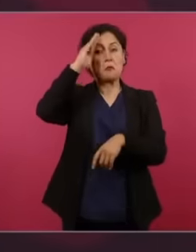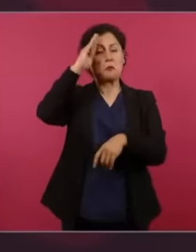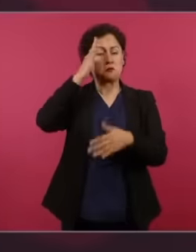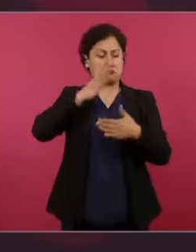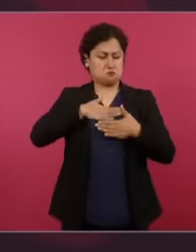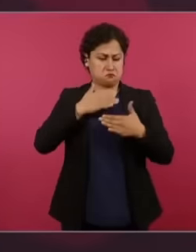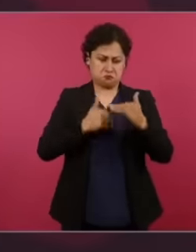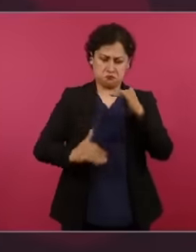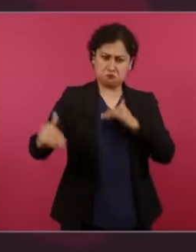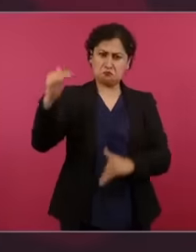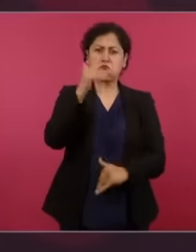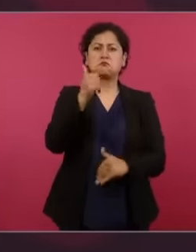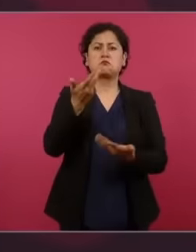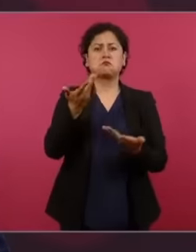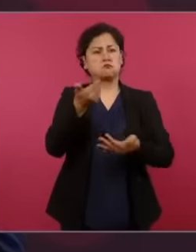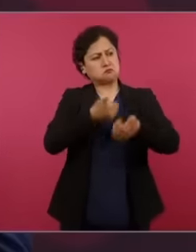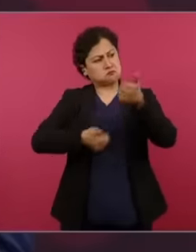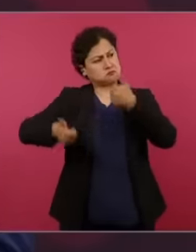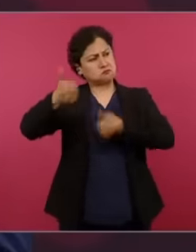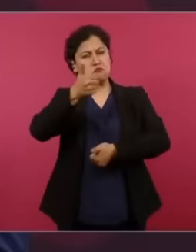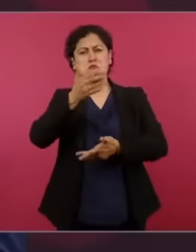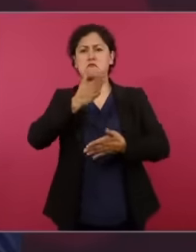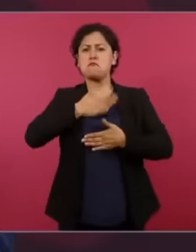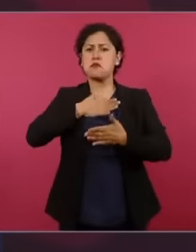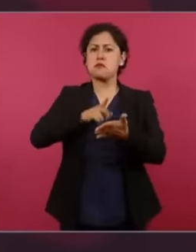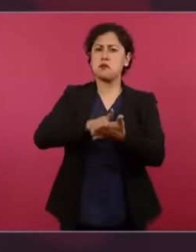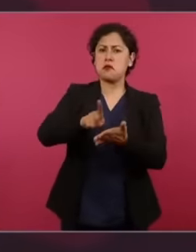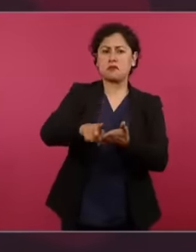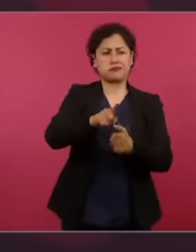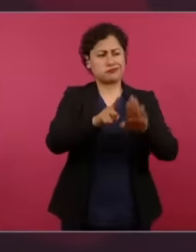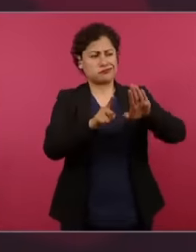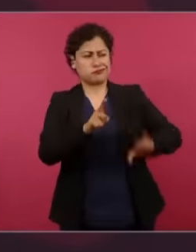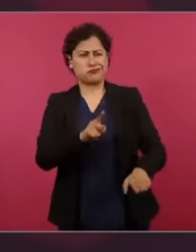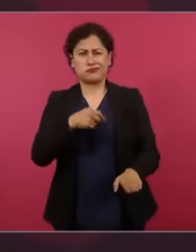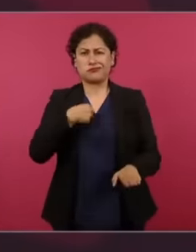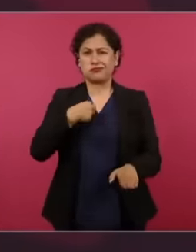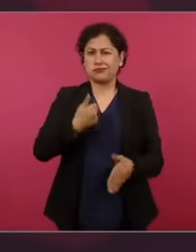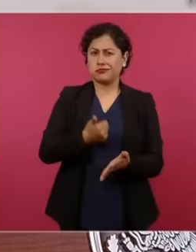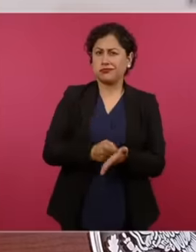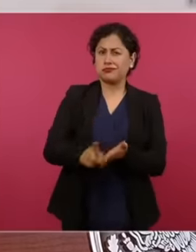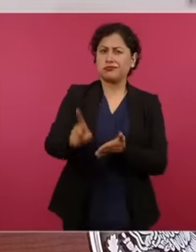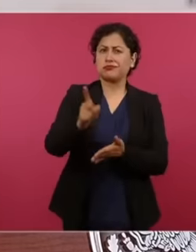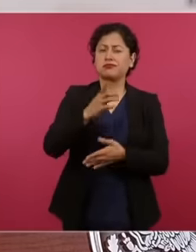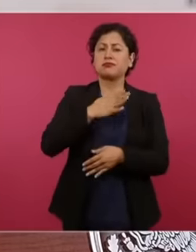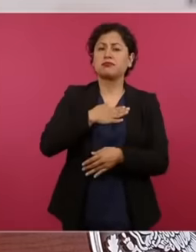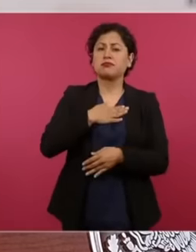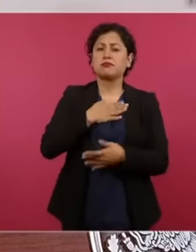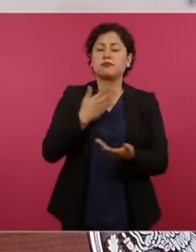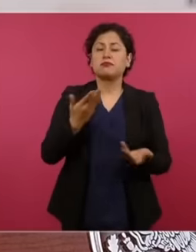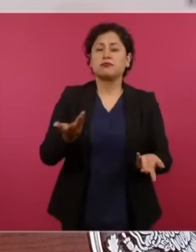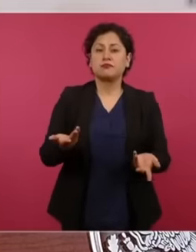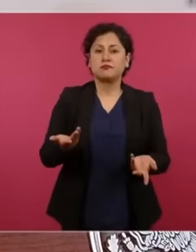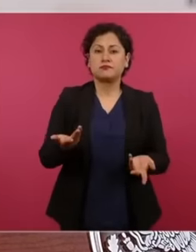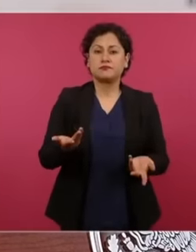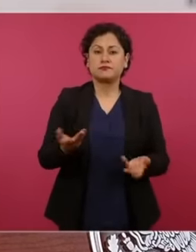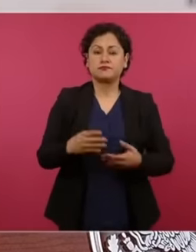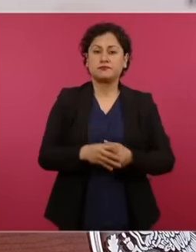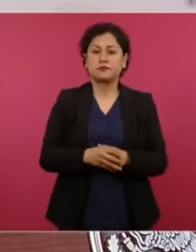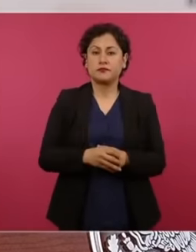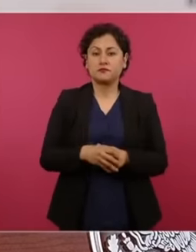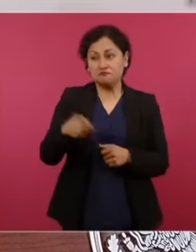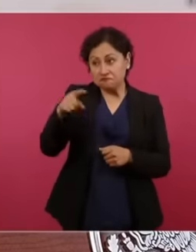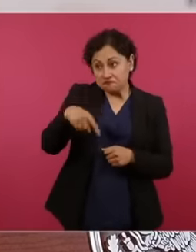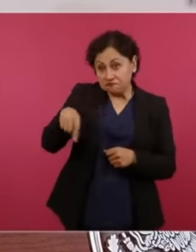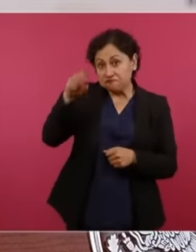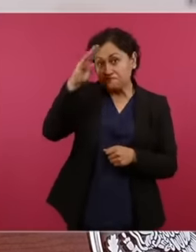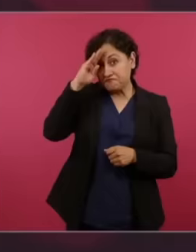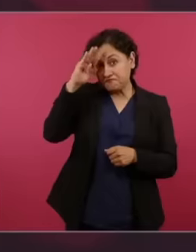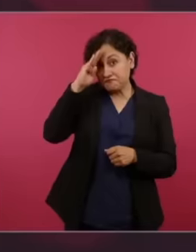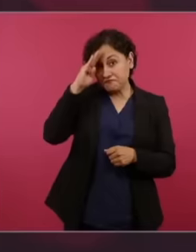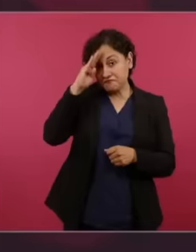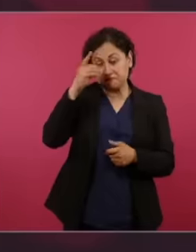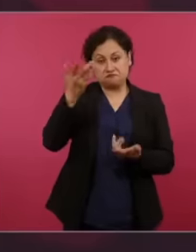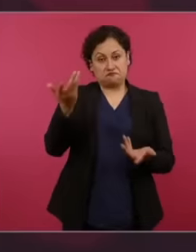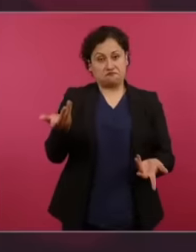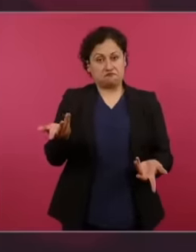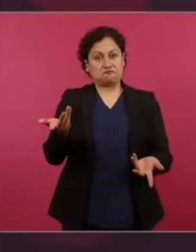rights, I can steal